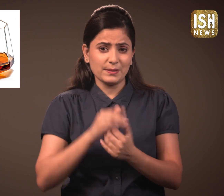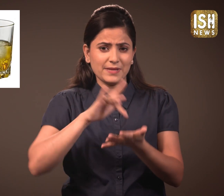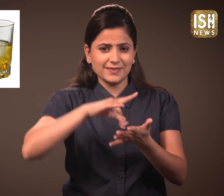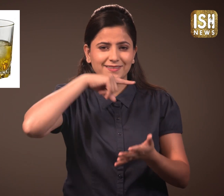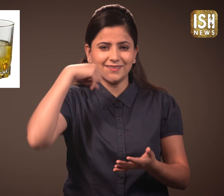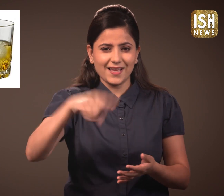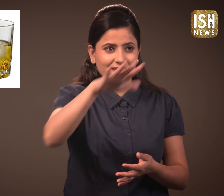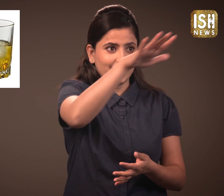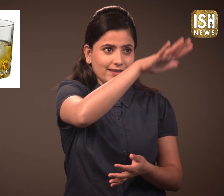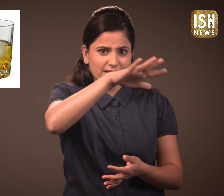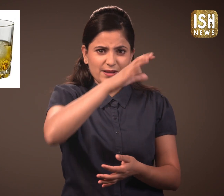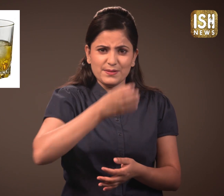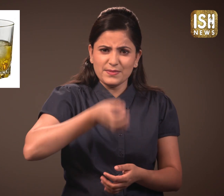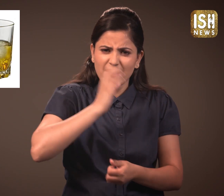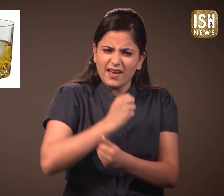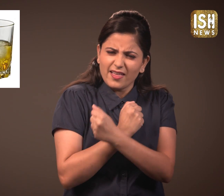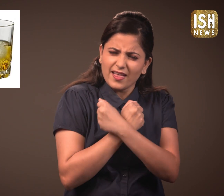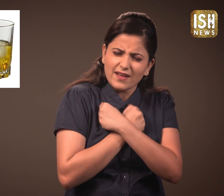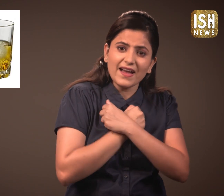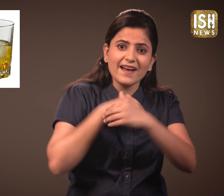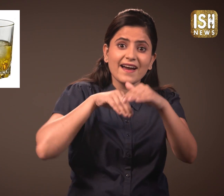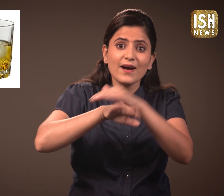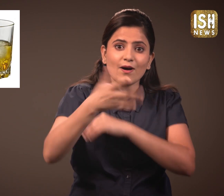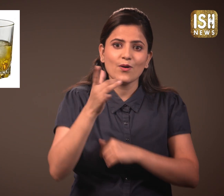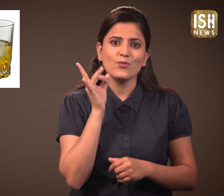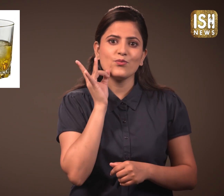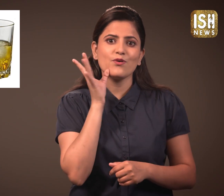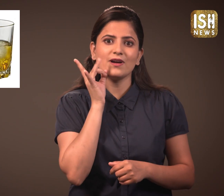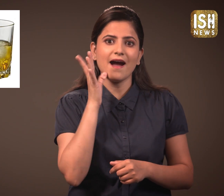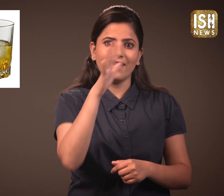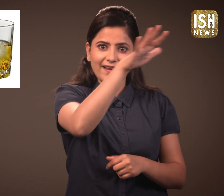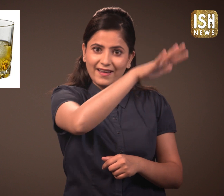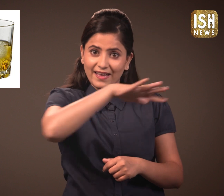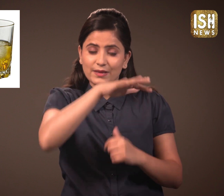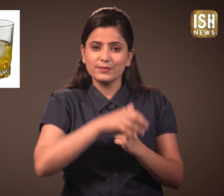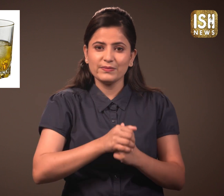and the Russians have Vodka.